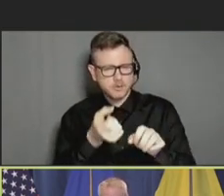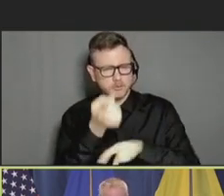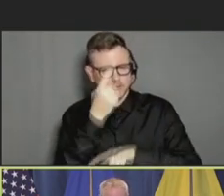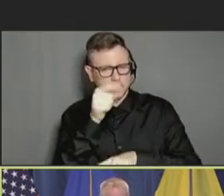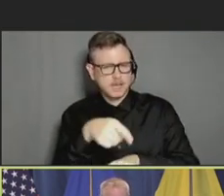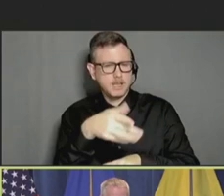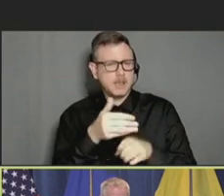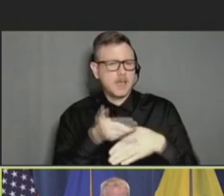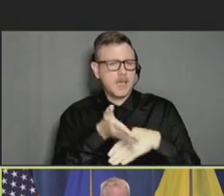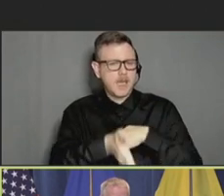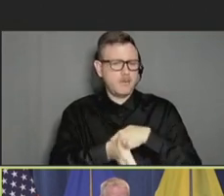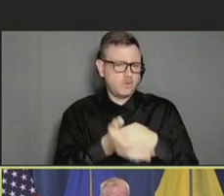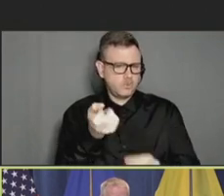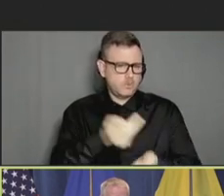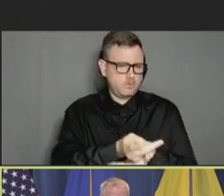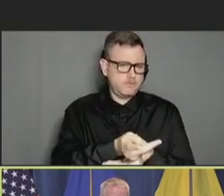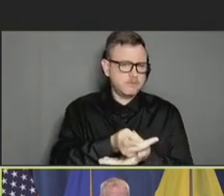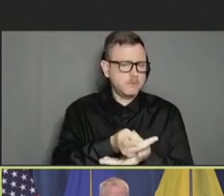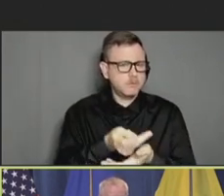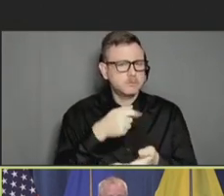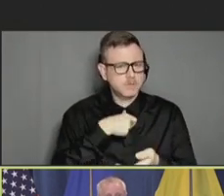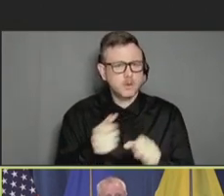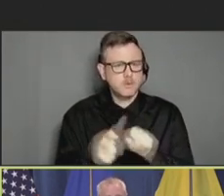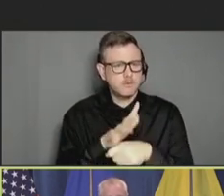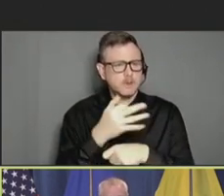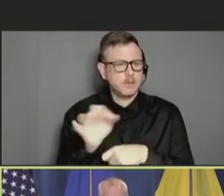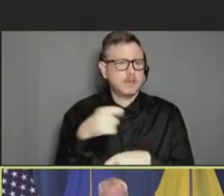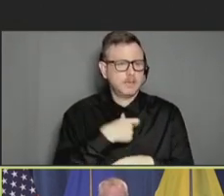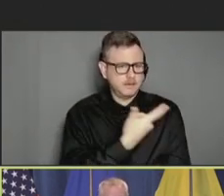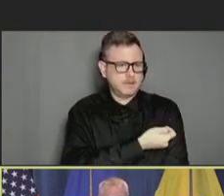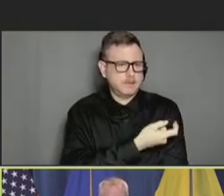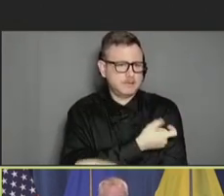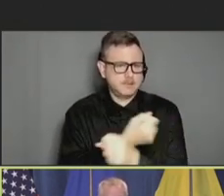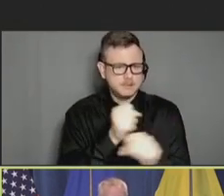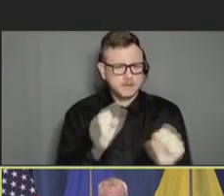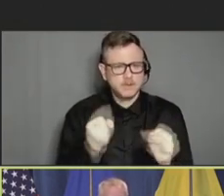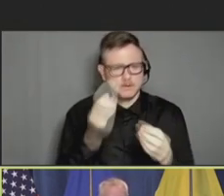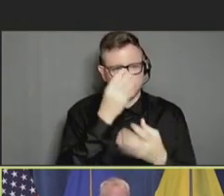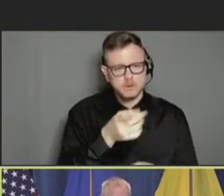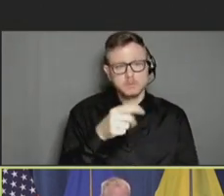vaccine safety data; to serve as a central hub for technical subject matter expertise